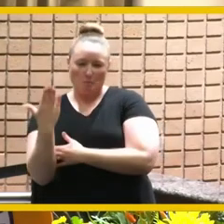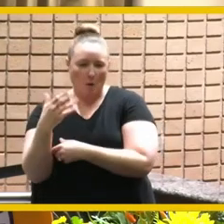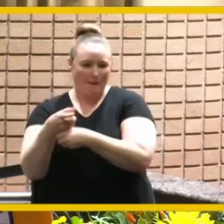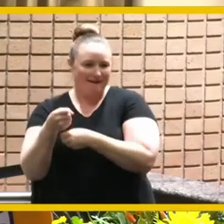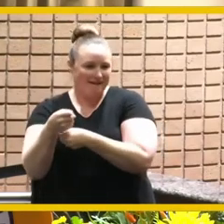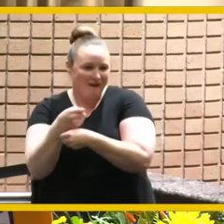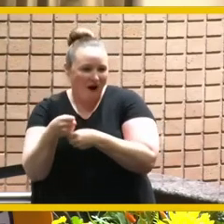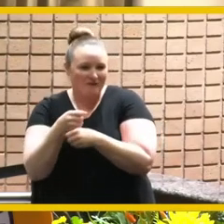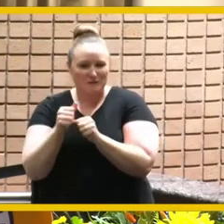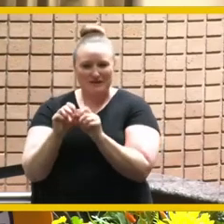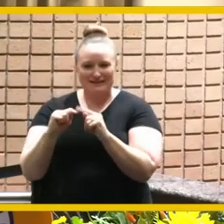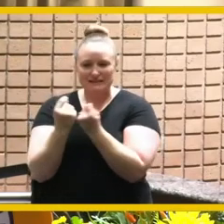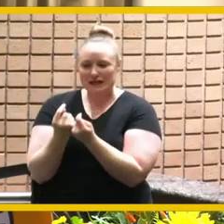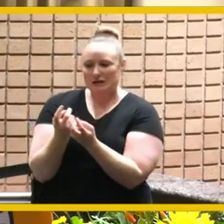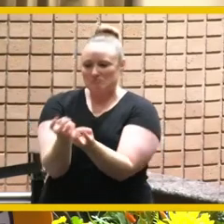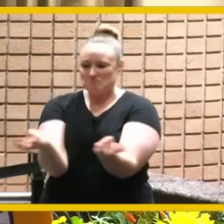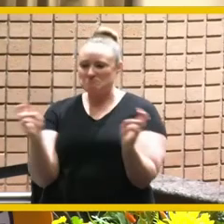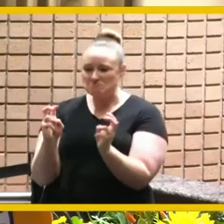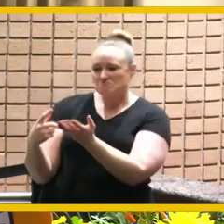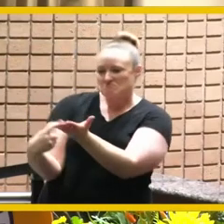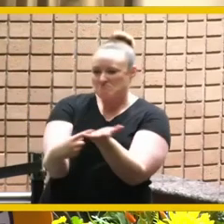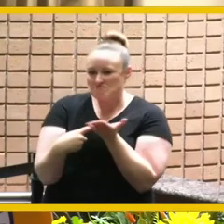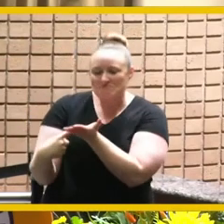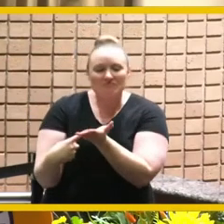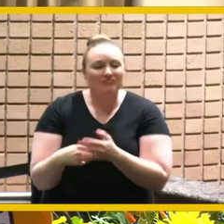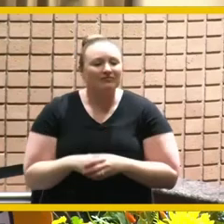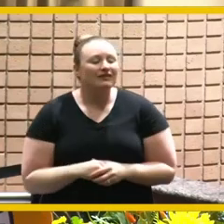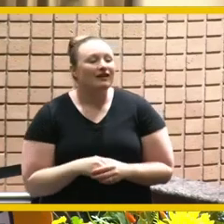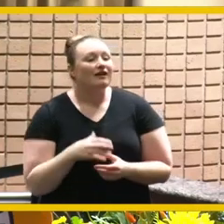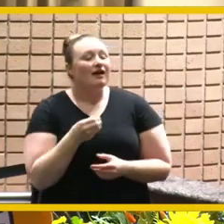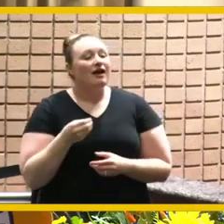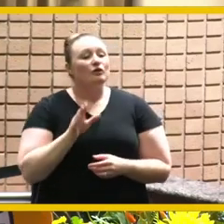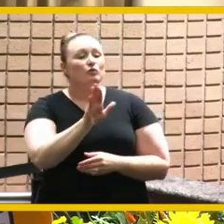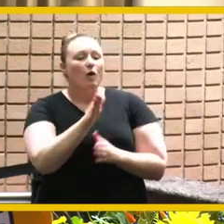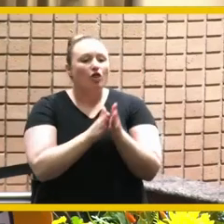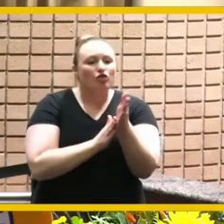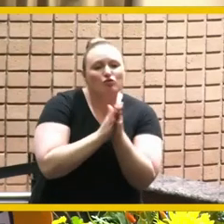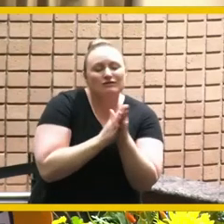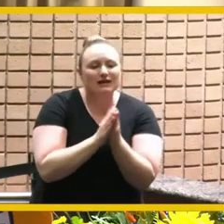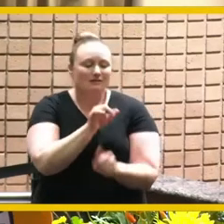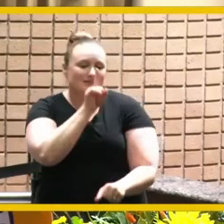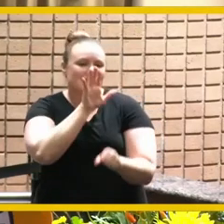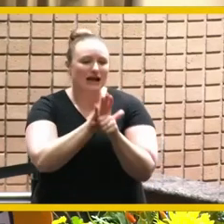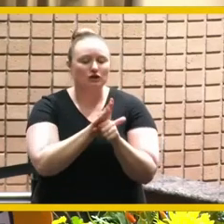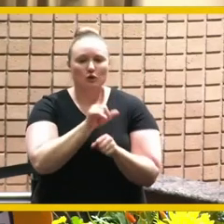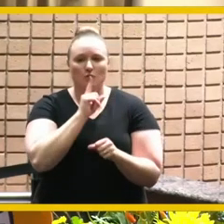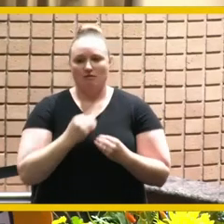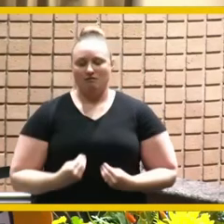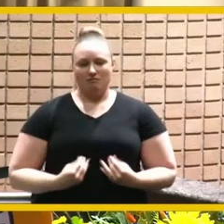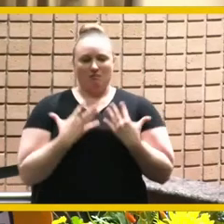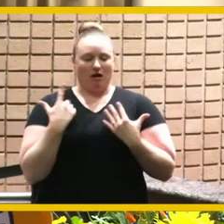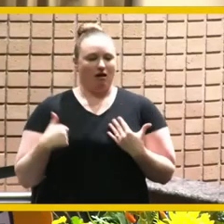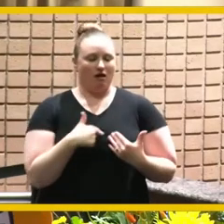with the team and your enthusiasm dedication and vision have inspired us time and again your